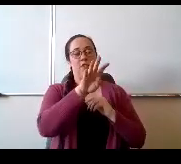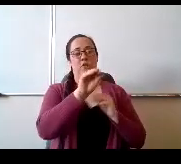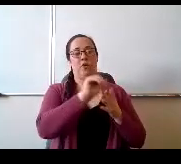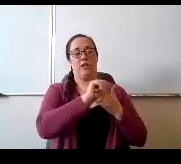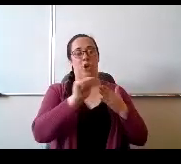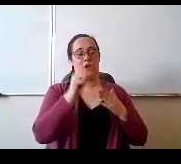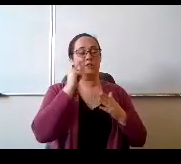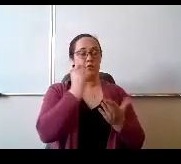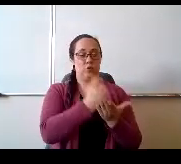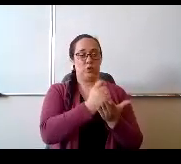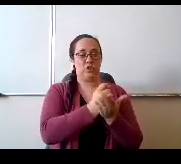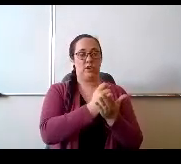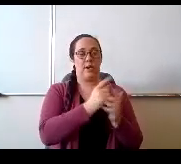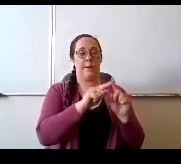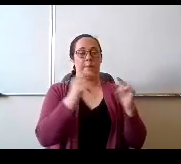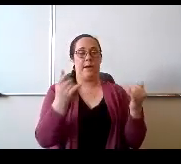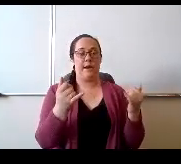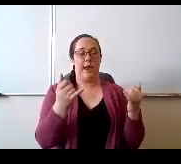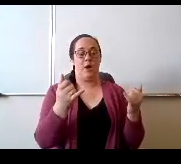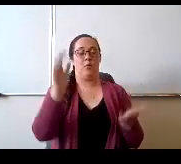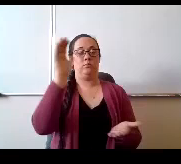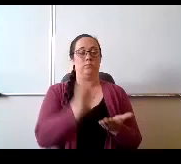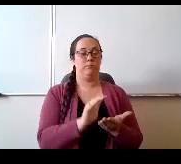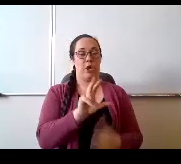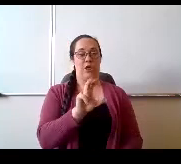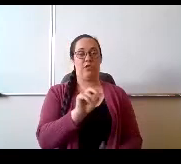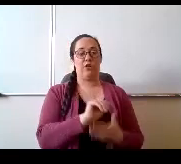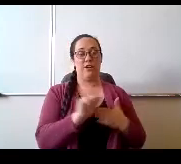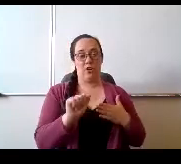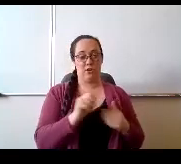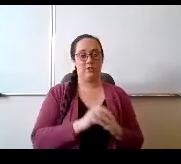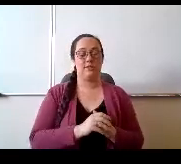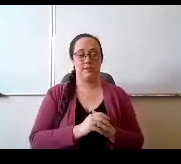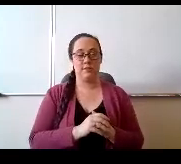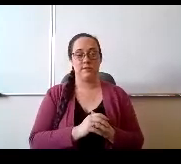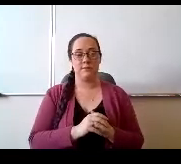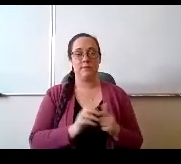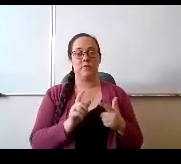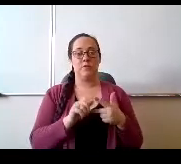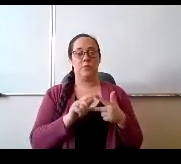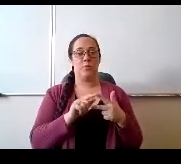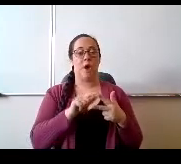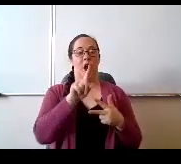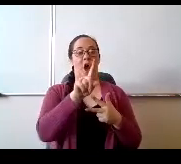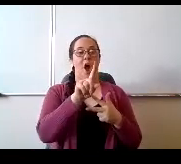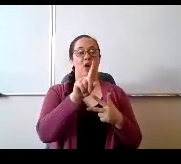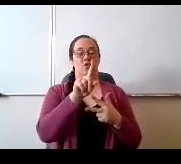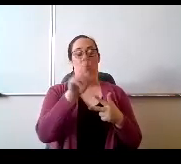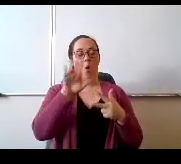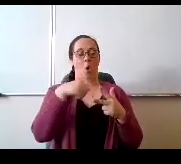Tuition for elementary will be $30 this year, and so those 140 slots will go quick.